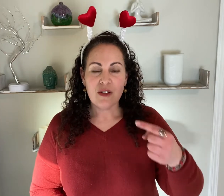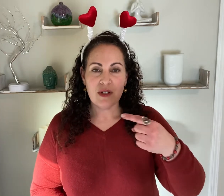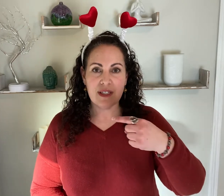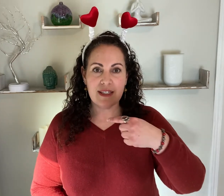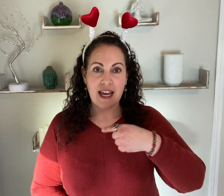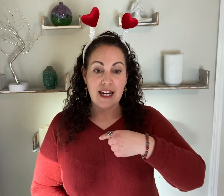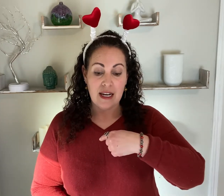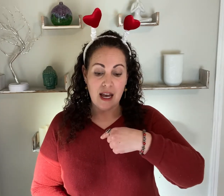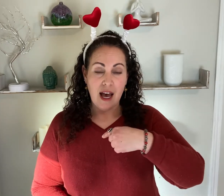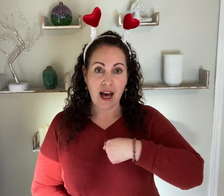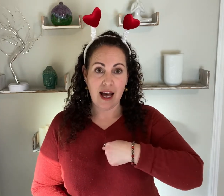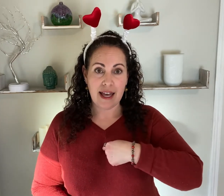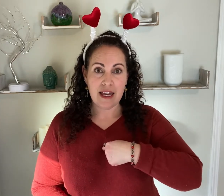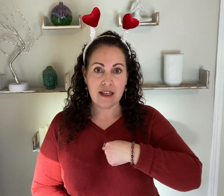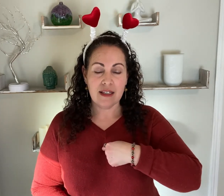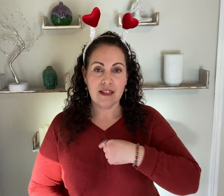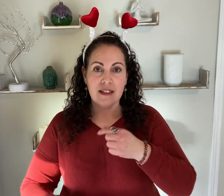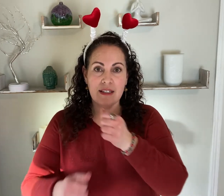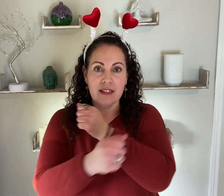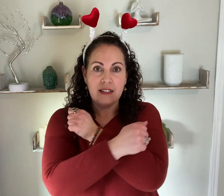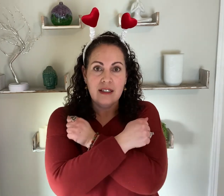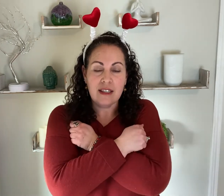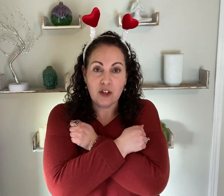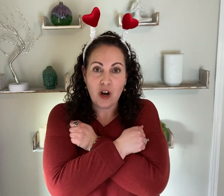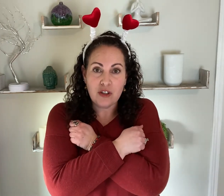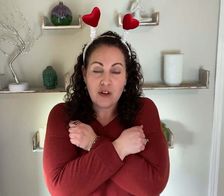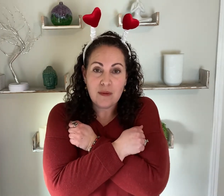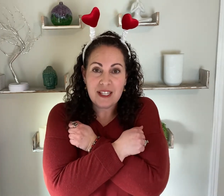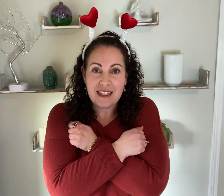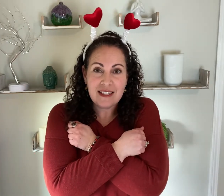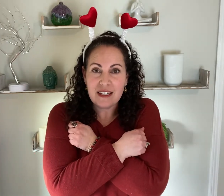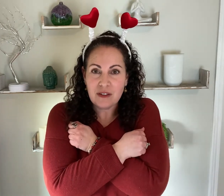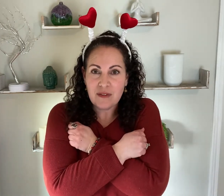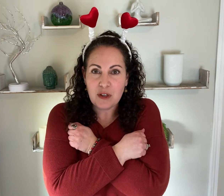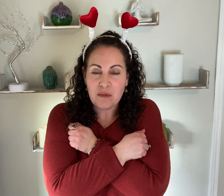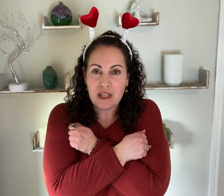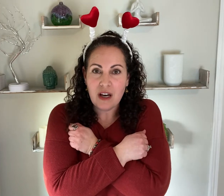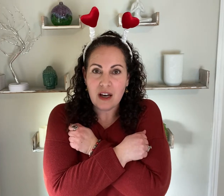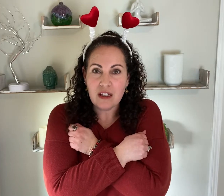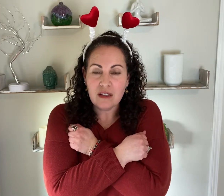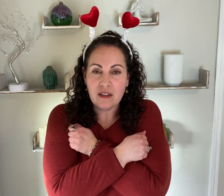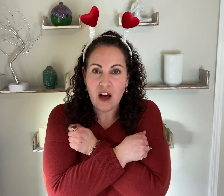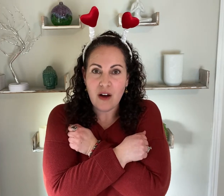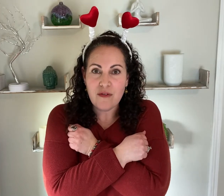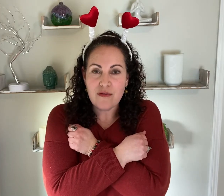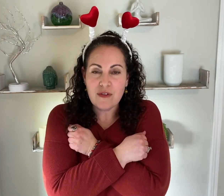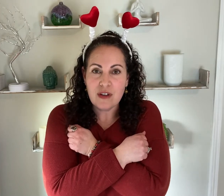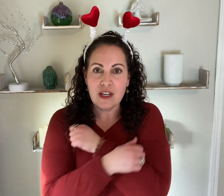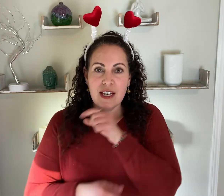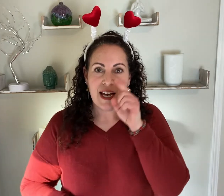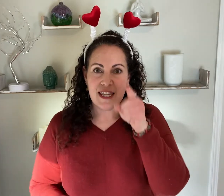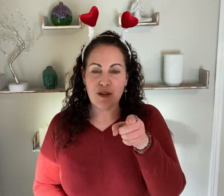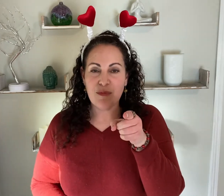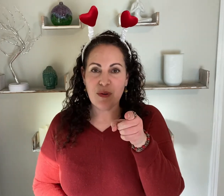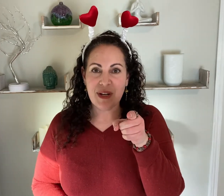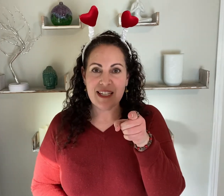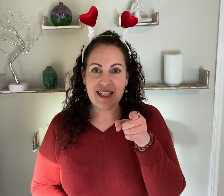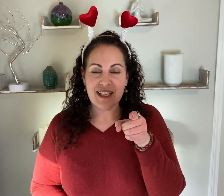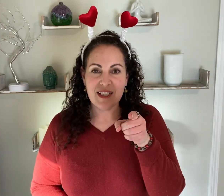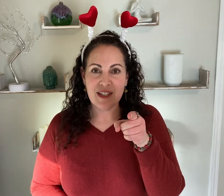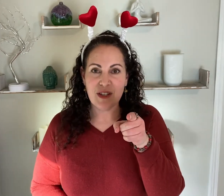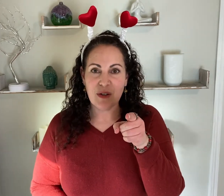You can sign I then cross your arms like this like you're giving a big hug- love and then